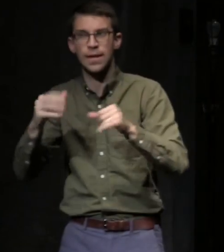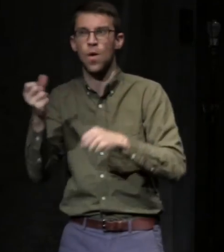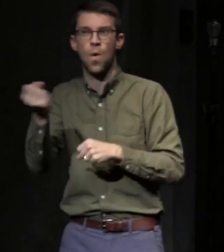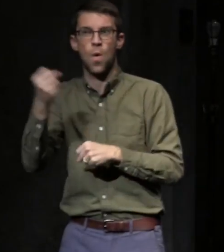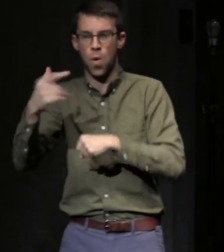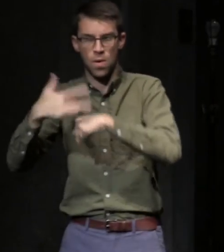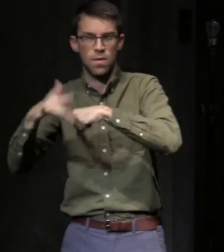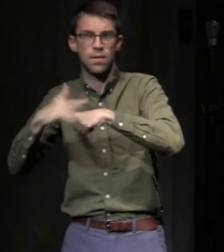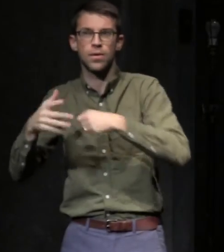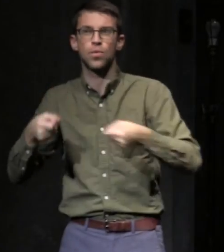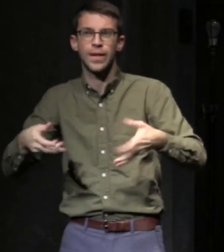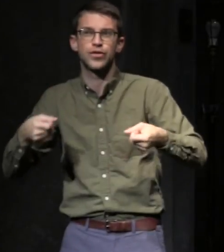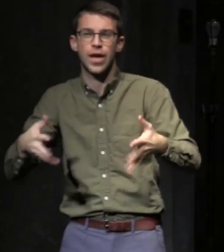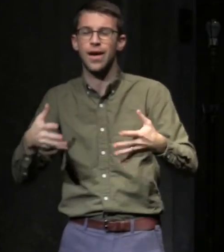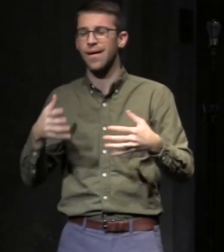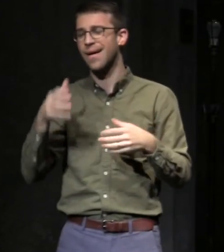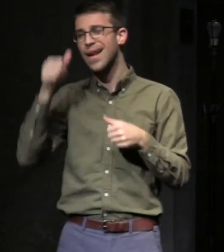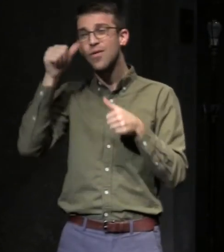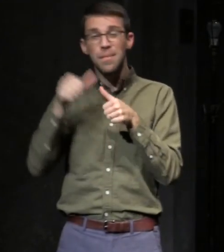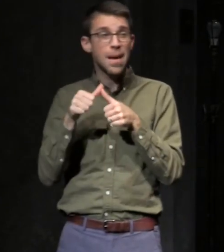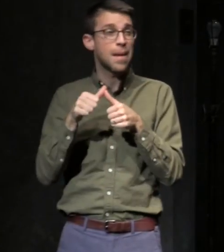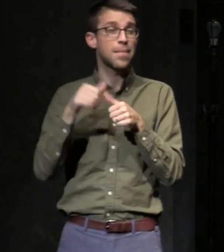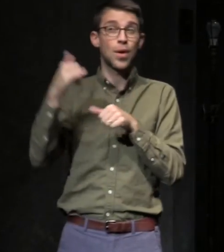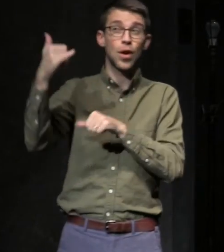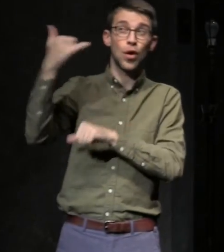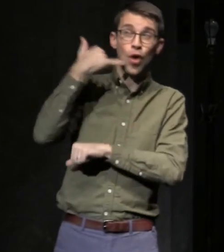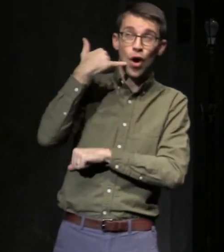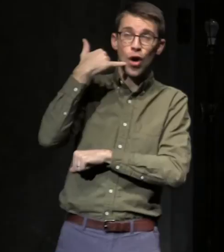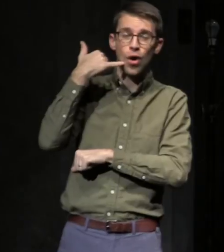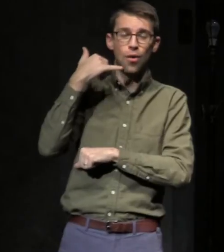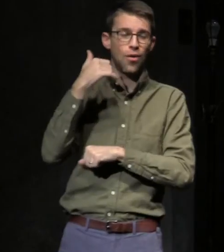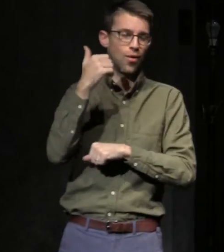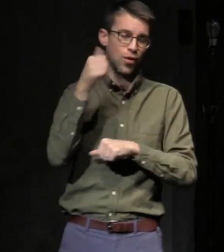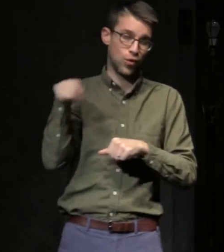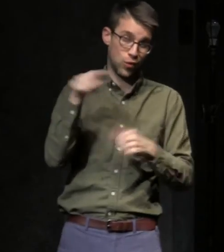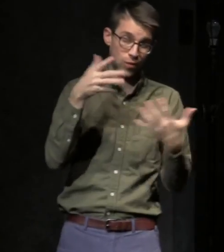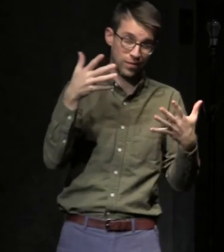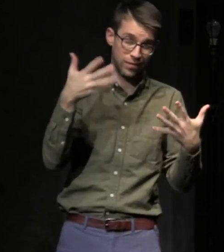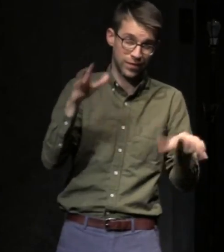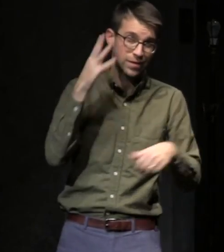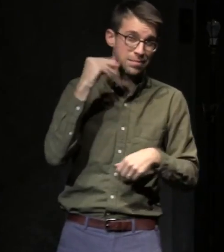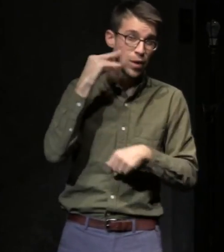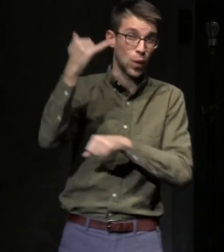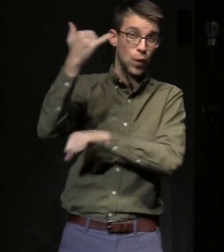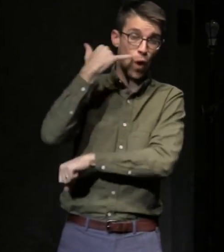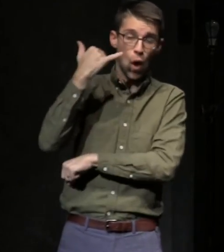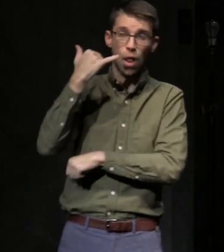whenever I got these calls, and whenever any one of us gets those calls, we always do whatever is required.